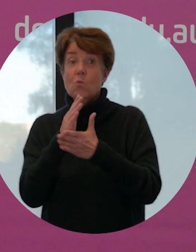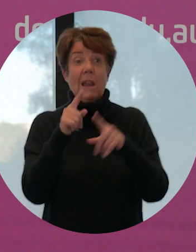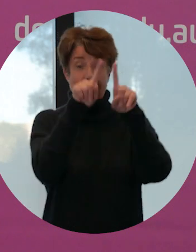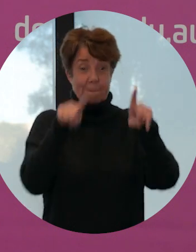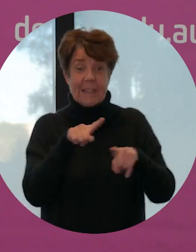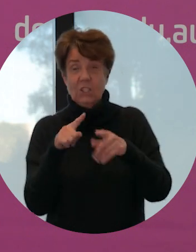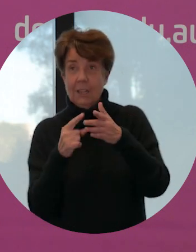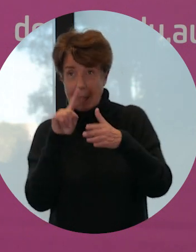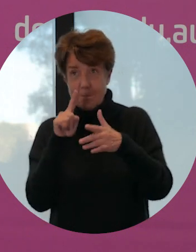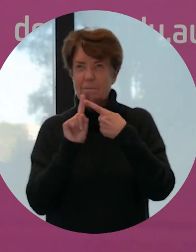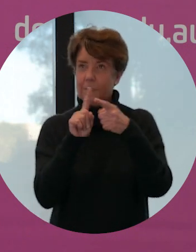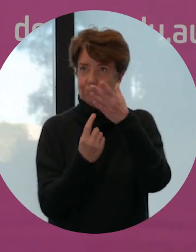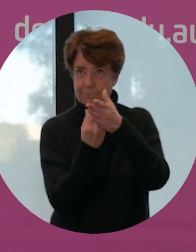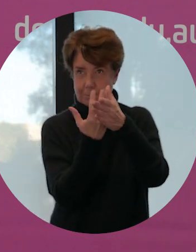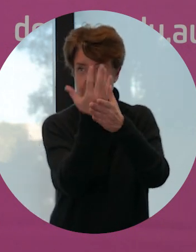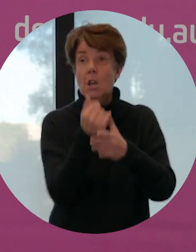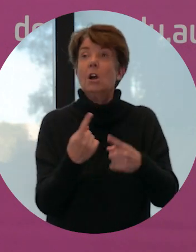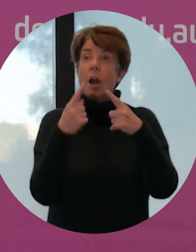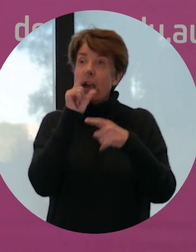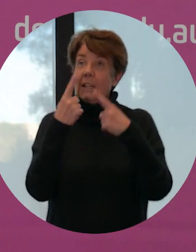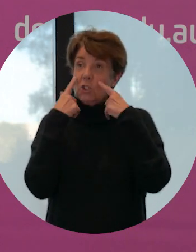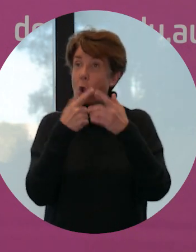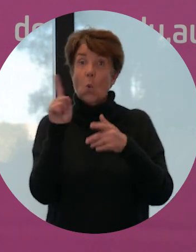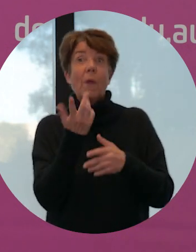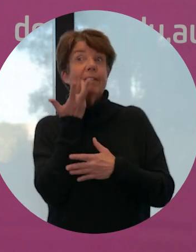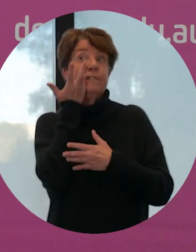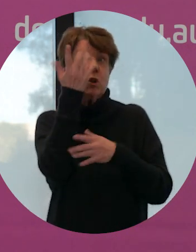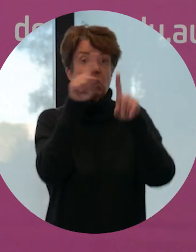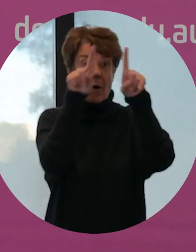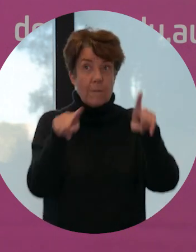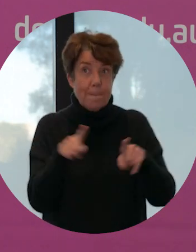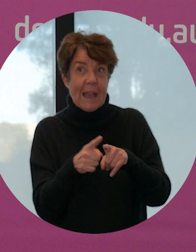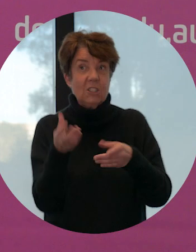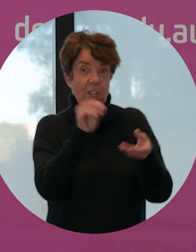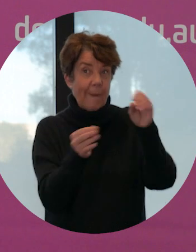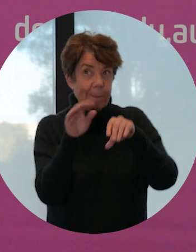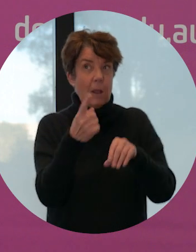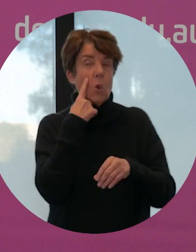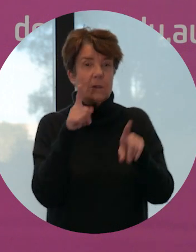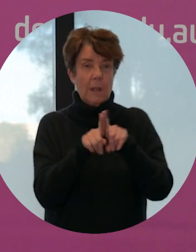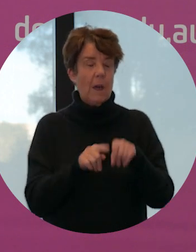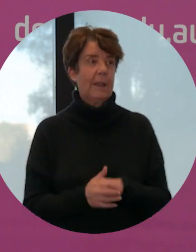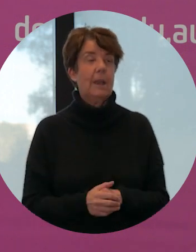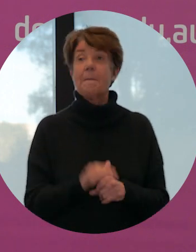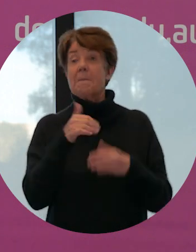to show you a glimpse of what the future of packaging could look like perhaps by 2030.